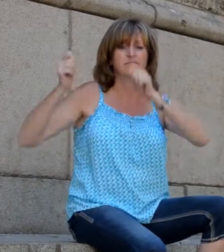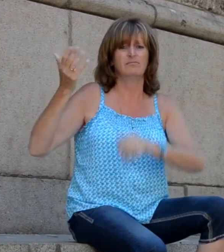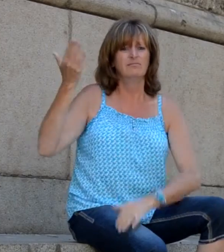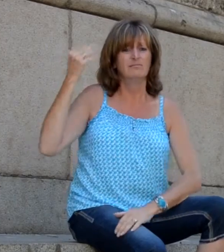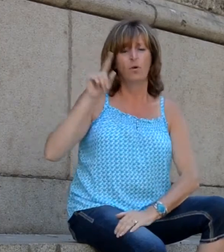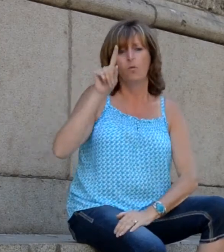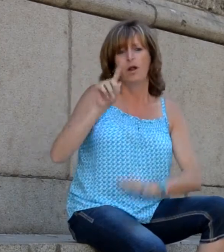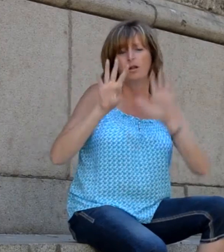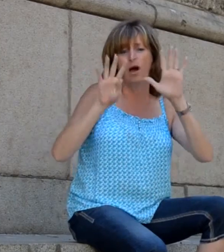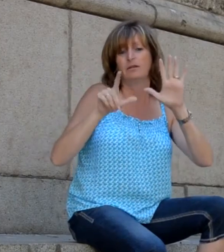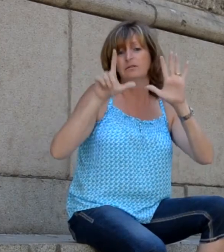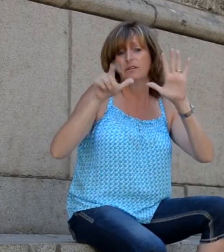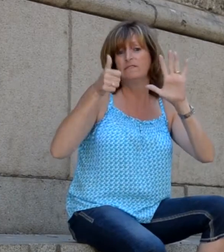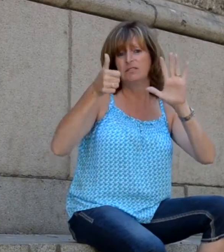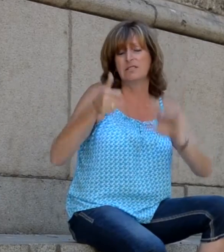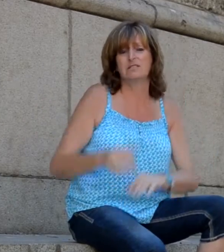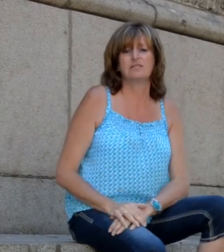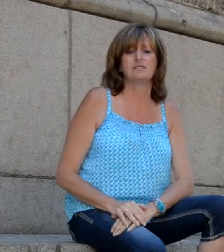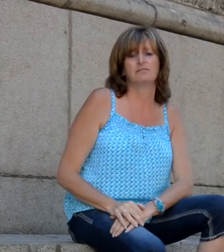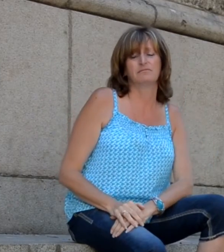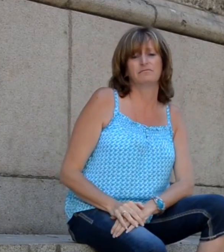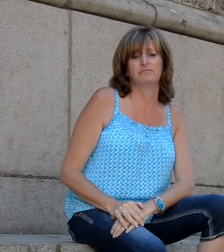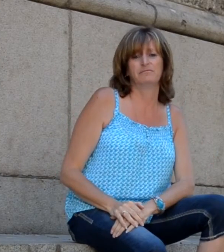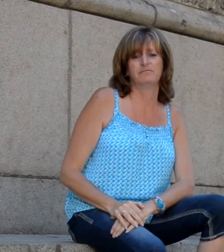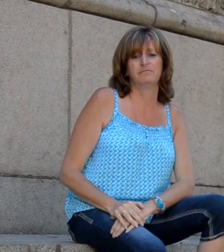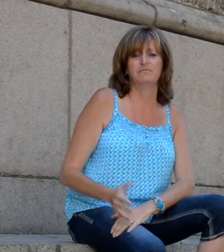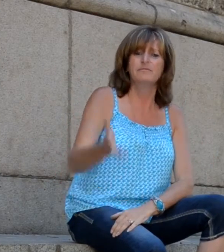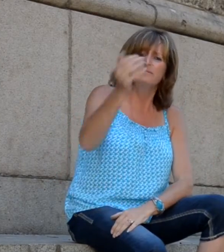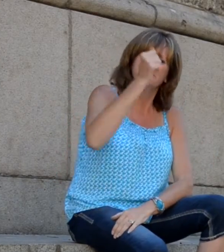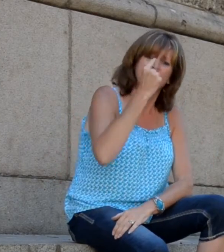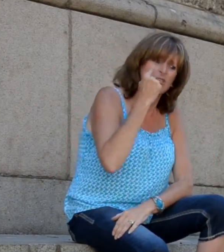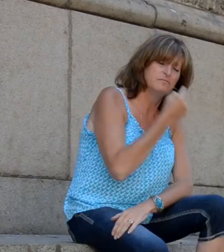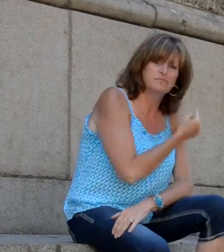to 1865; the murals were added as late as 1976.